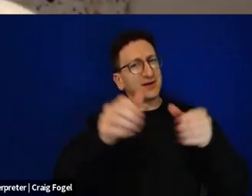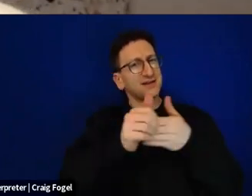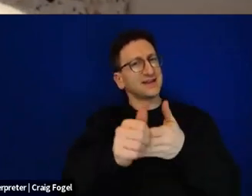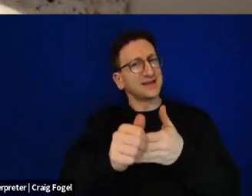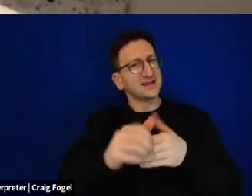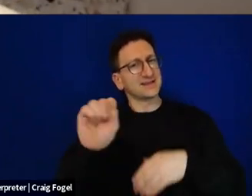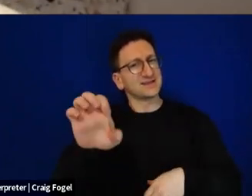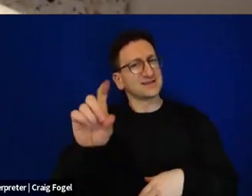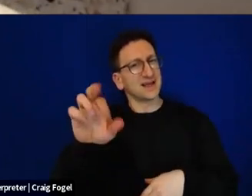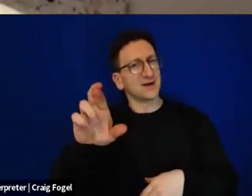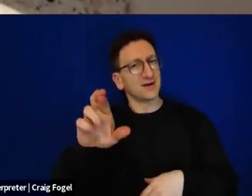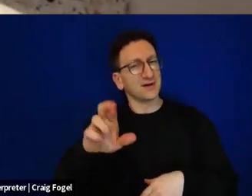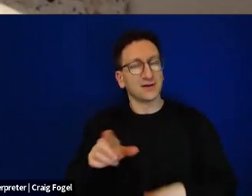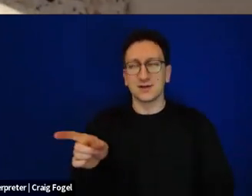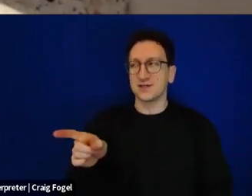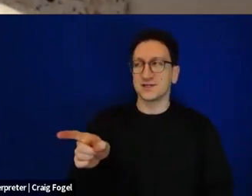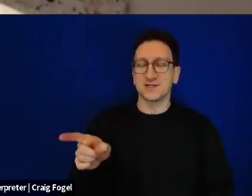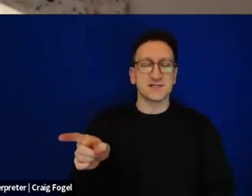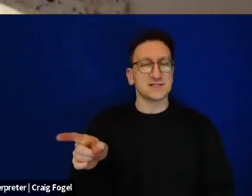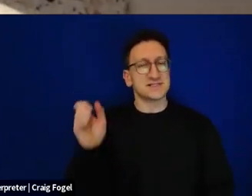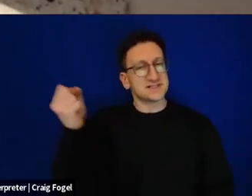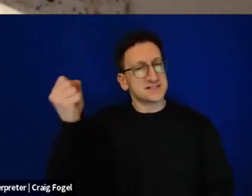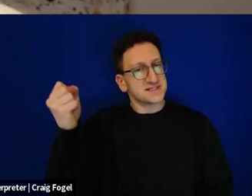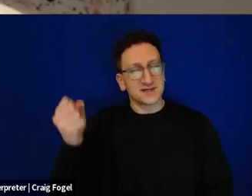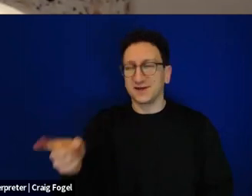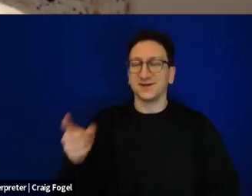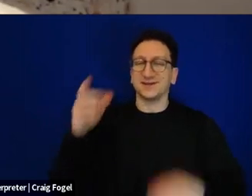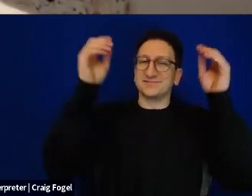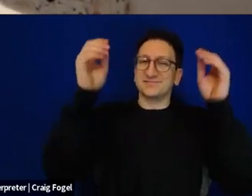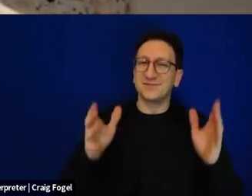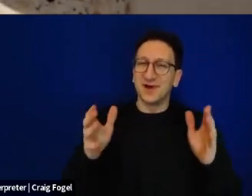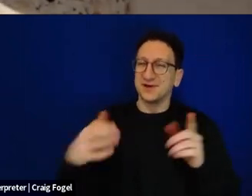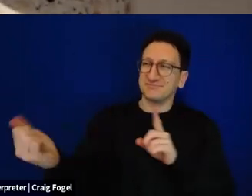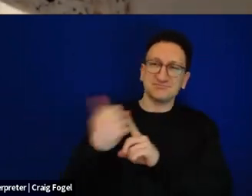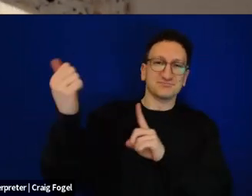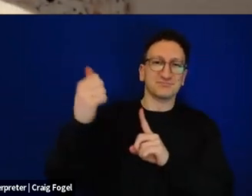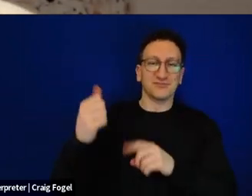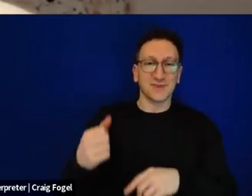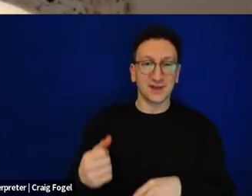father's as an educator to make a master move. If you want someone to embrace the story,